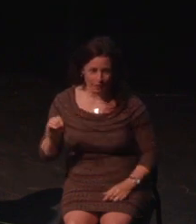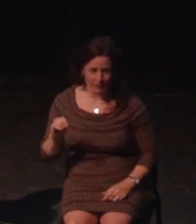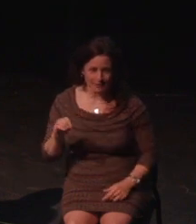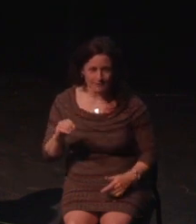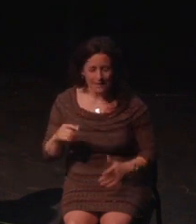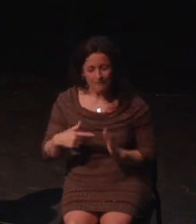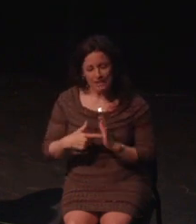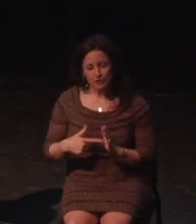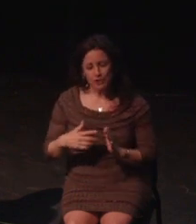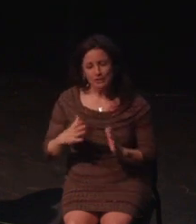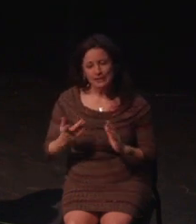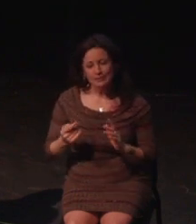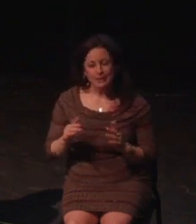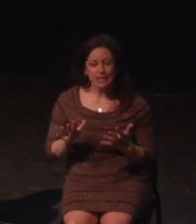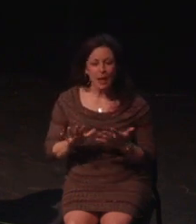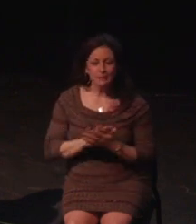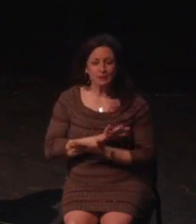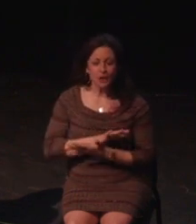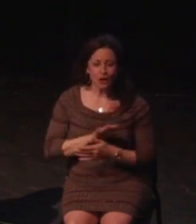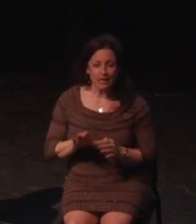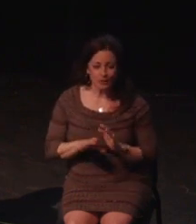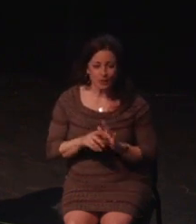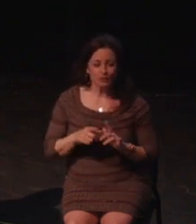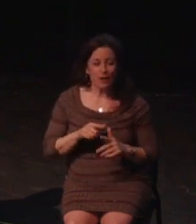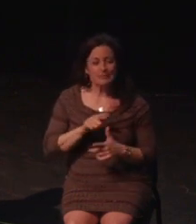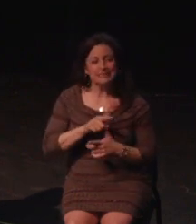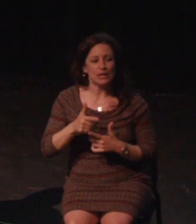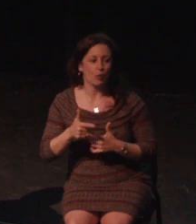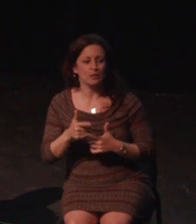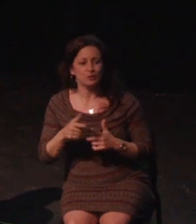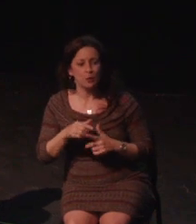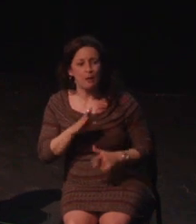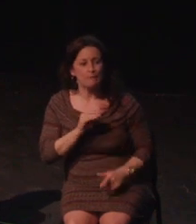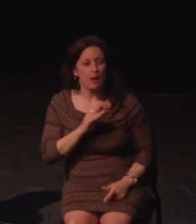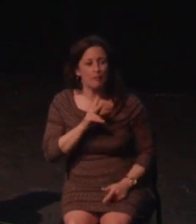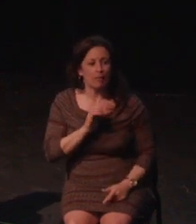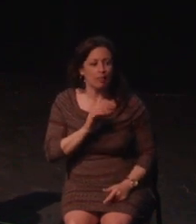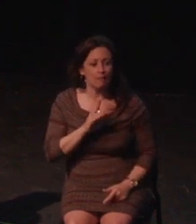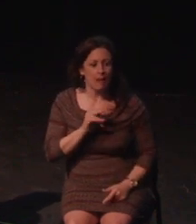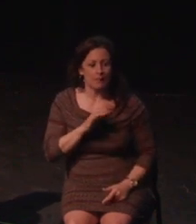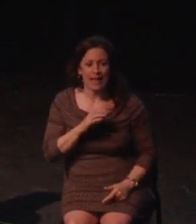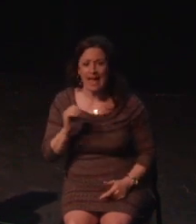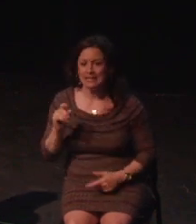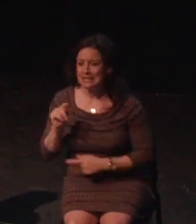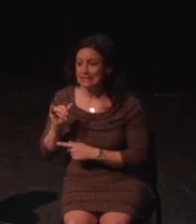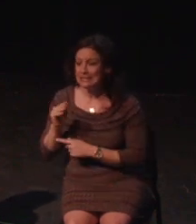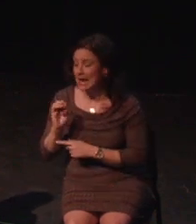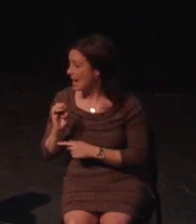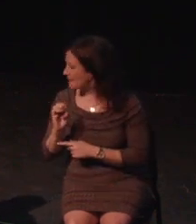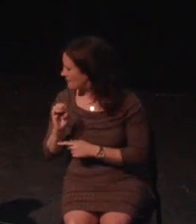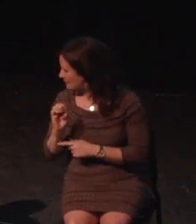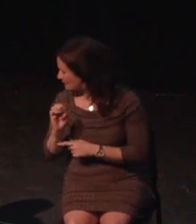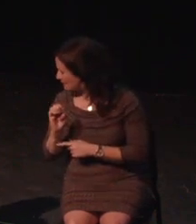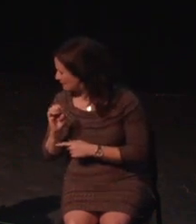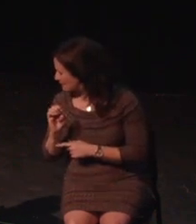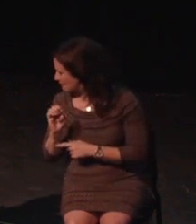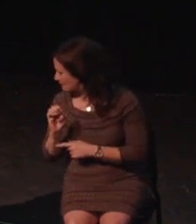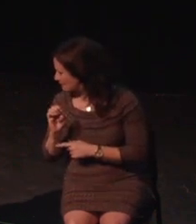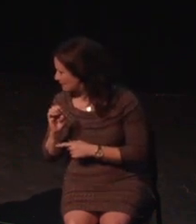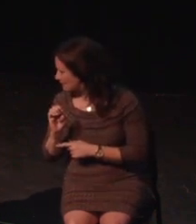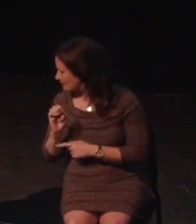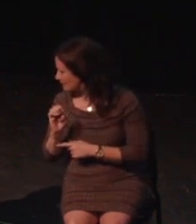Sometimes, one of the mistakes people make when I talk about accessibility